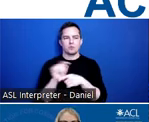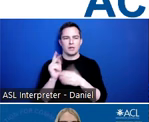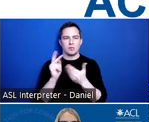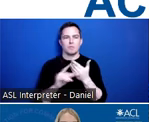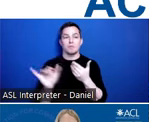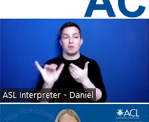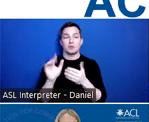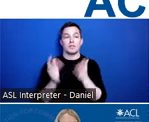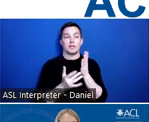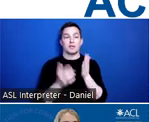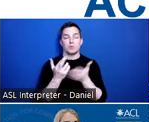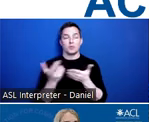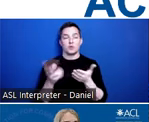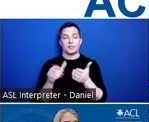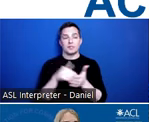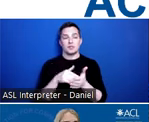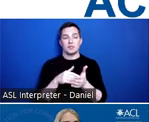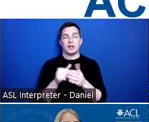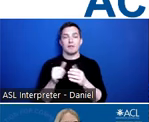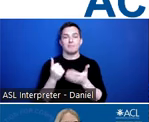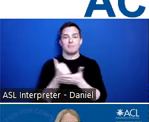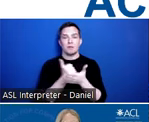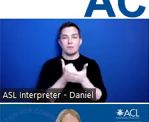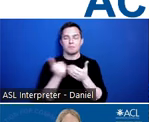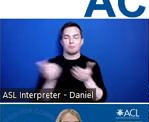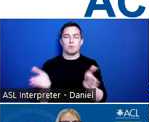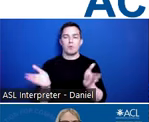helps the state’s traumatic brain injury program to promote access to integrated,